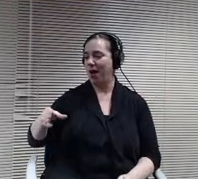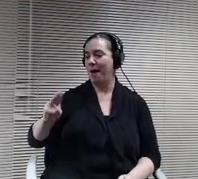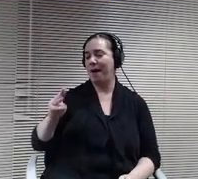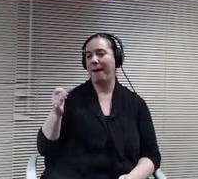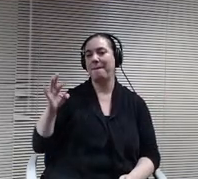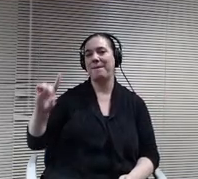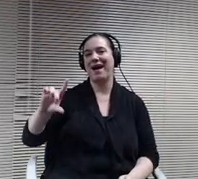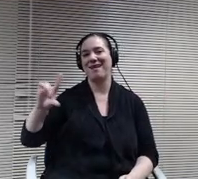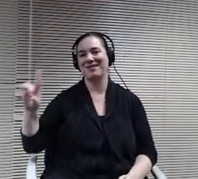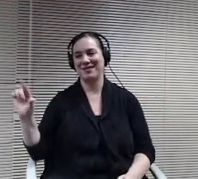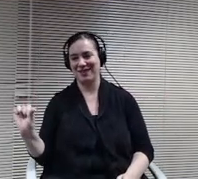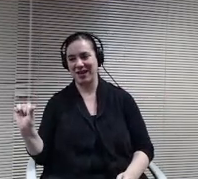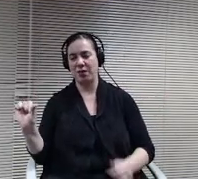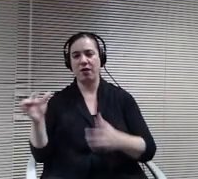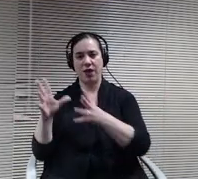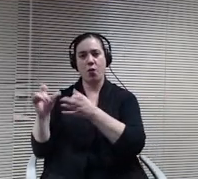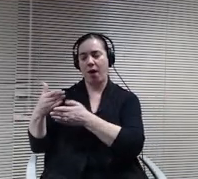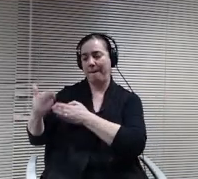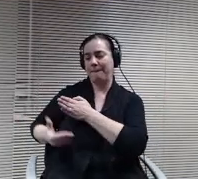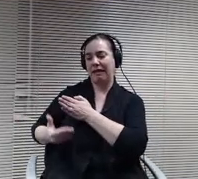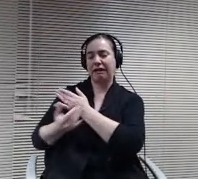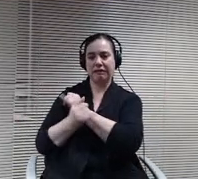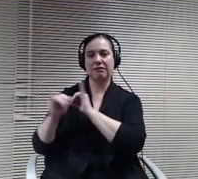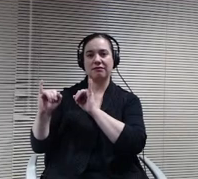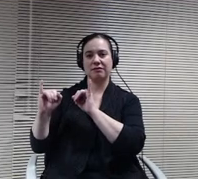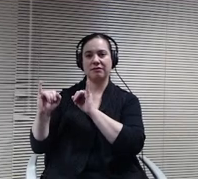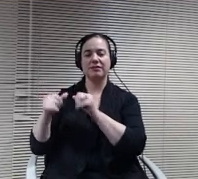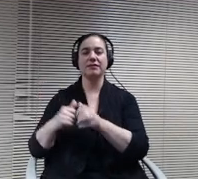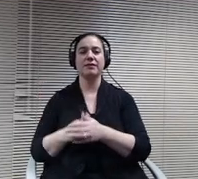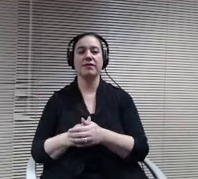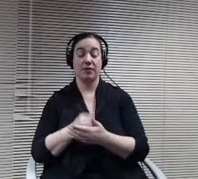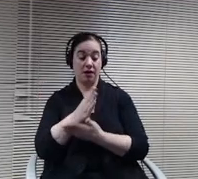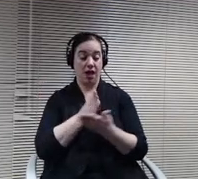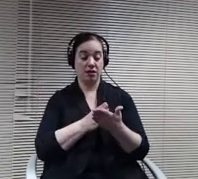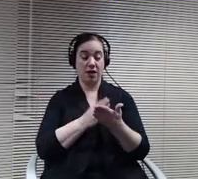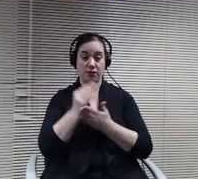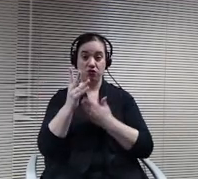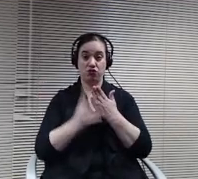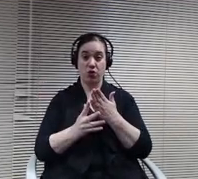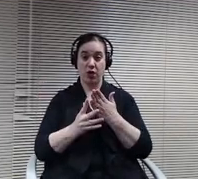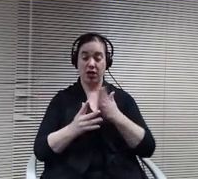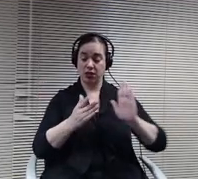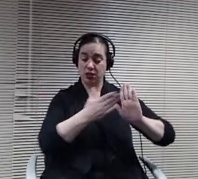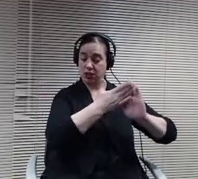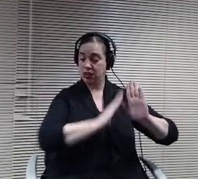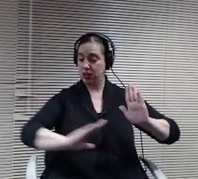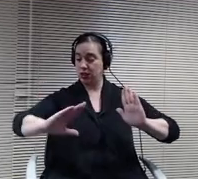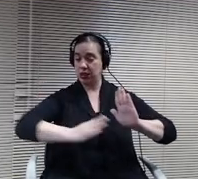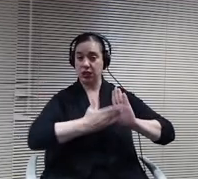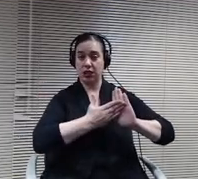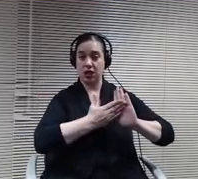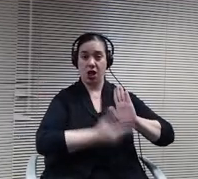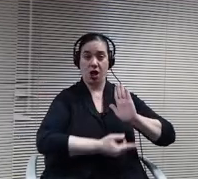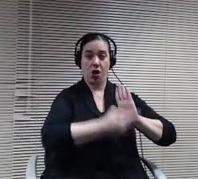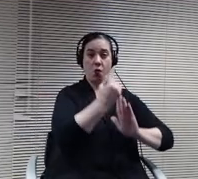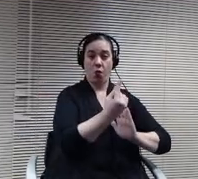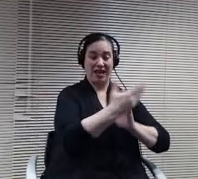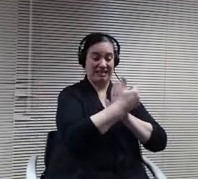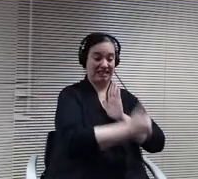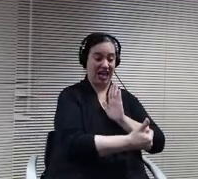independence. Some students may have higher skills in one area of transition and require support in others. Our transition program will be